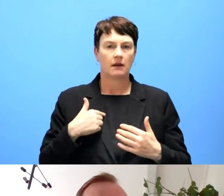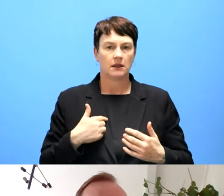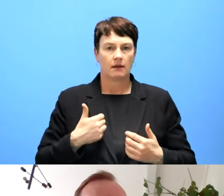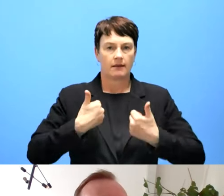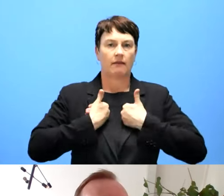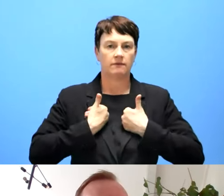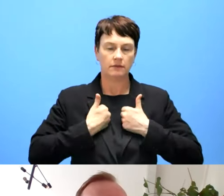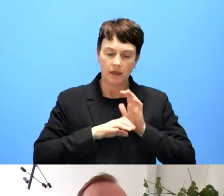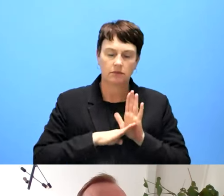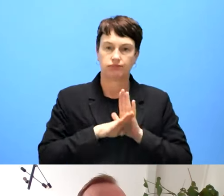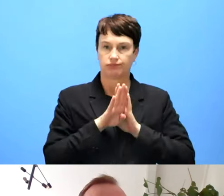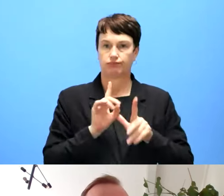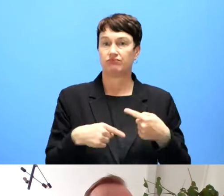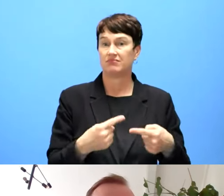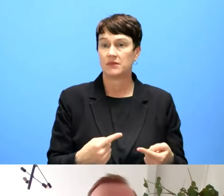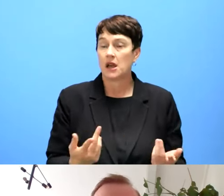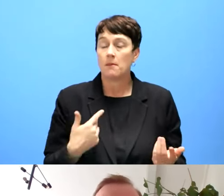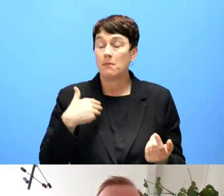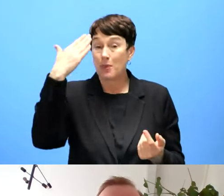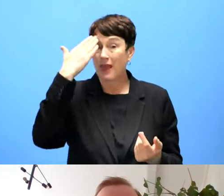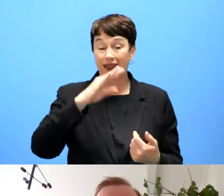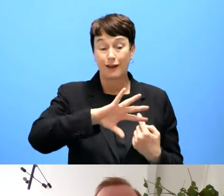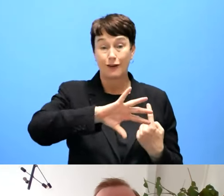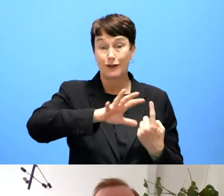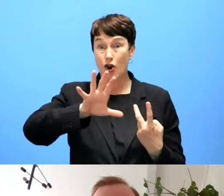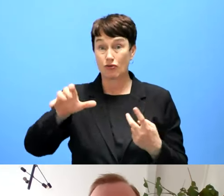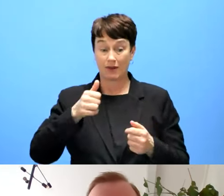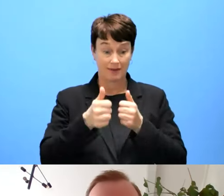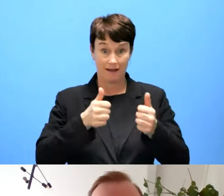now being done in all Member States, it shows that everybody has different ideas about it.